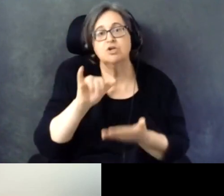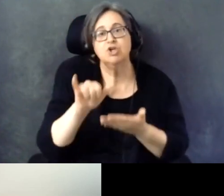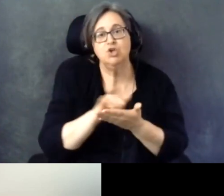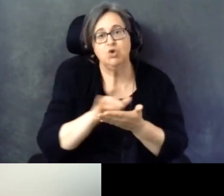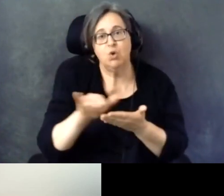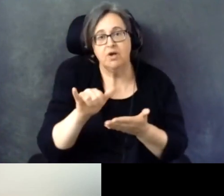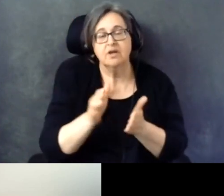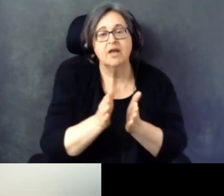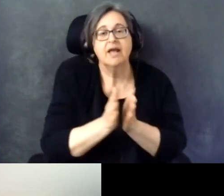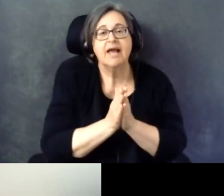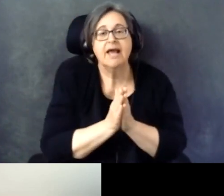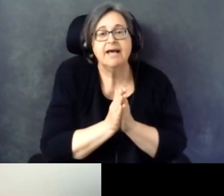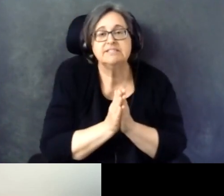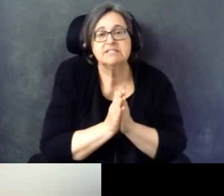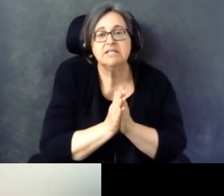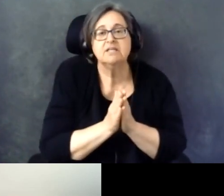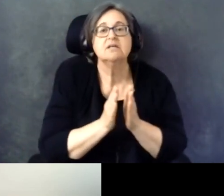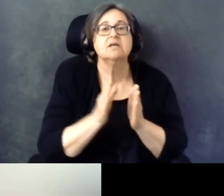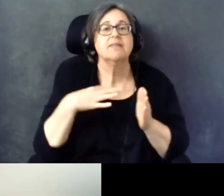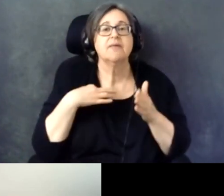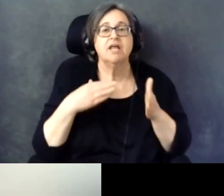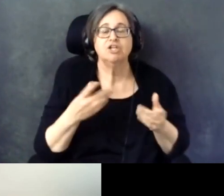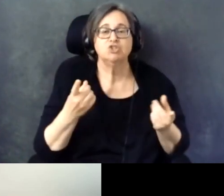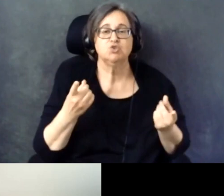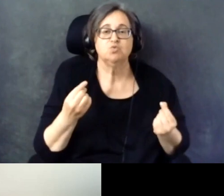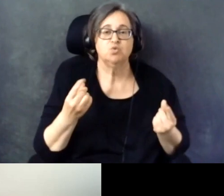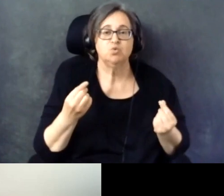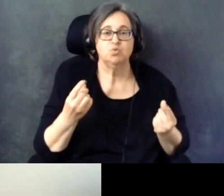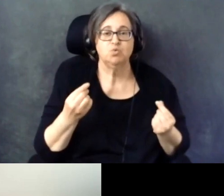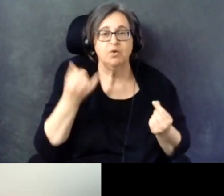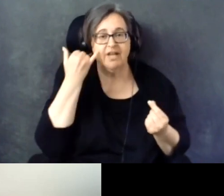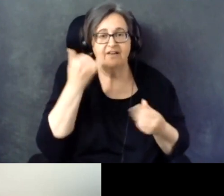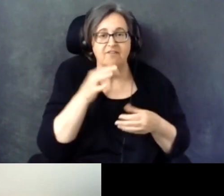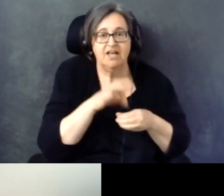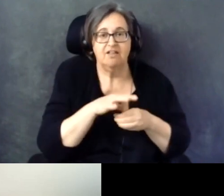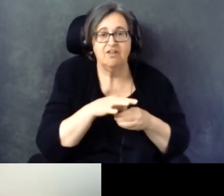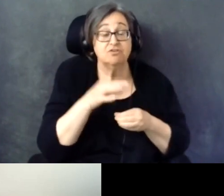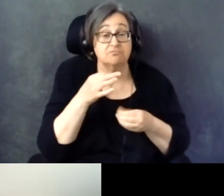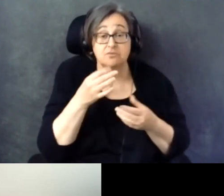Asking the candidates what they will do if elected for people with disabilities.